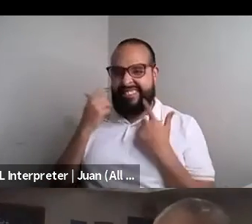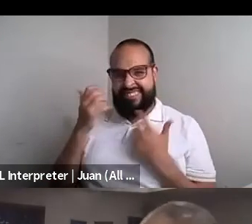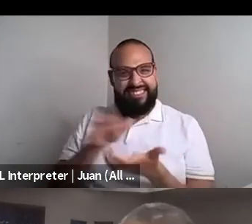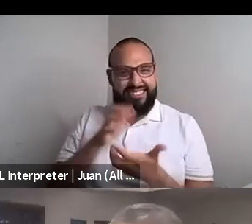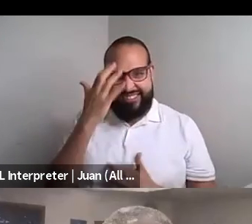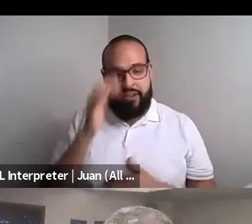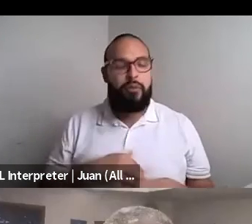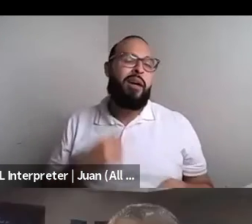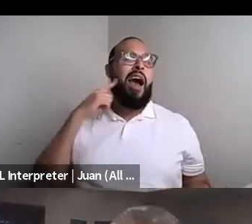Kenyon Farrow (he/him/his): I do love that.